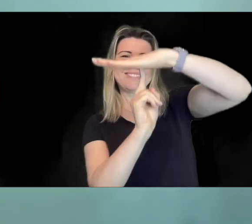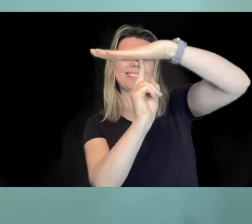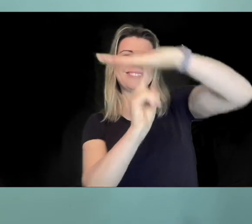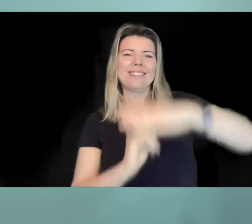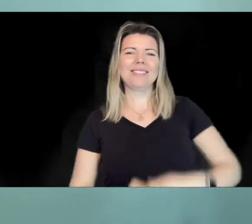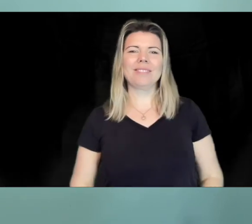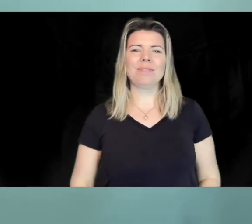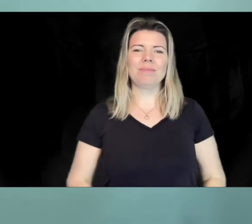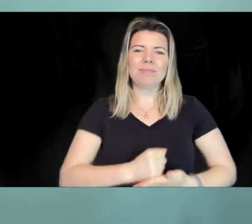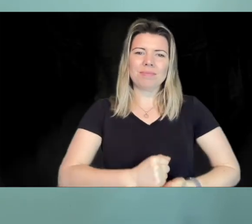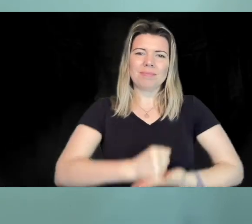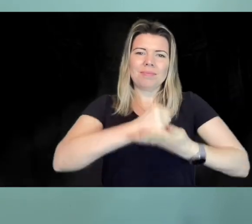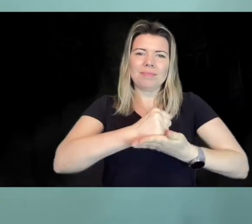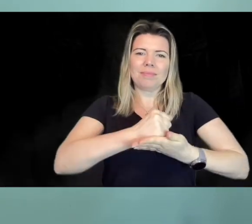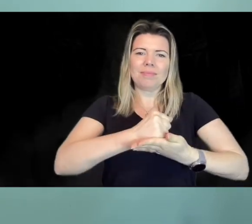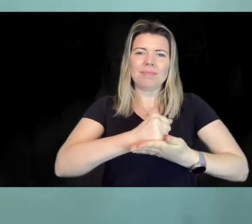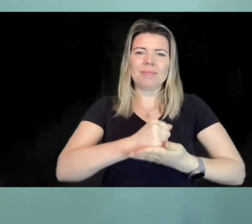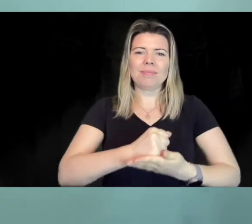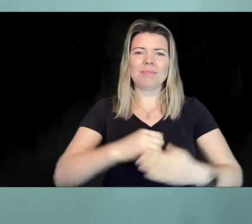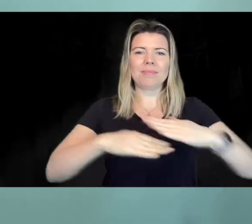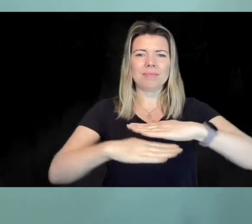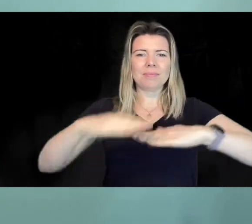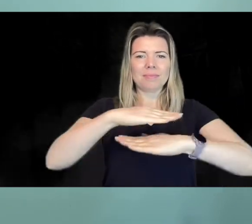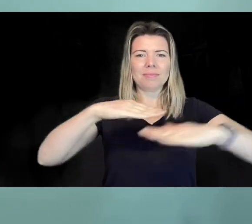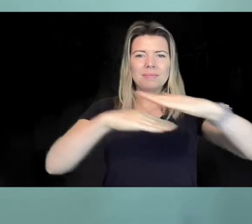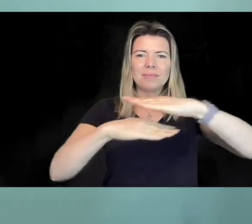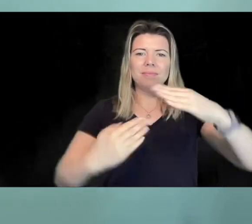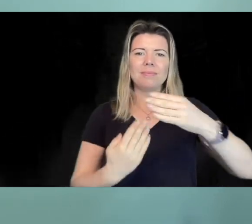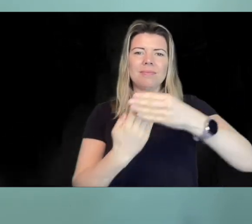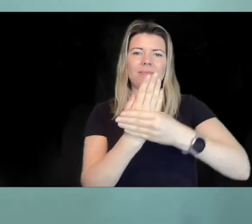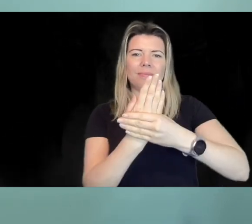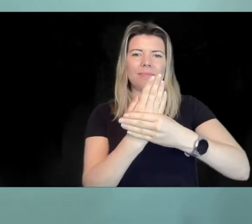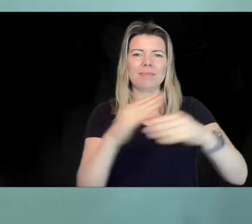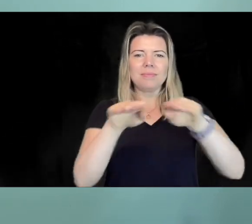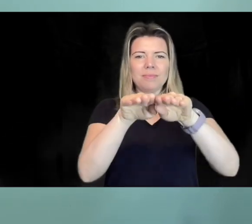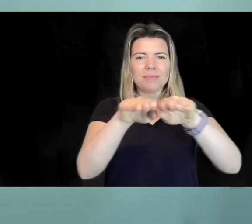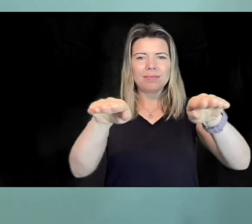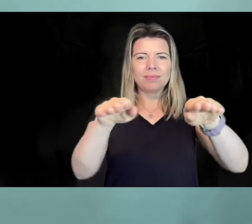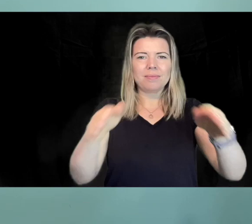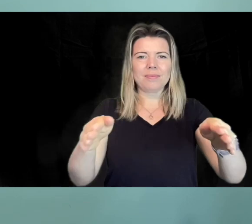milestone for the project taking us one step closer to our goal of a brand new purpose built